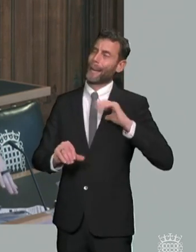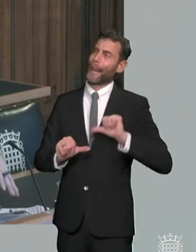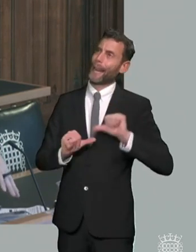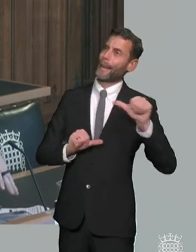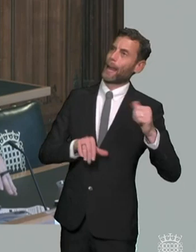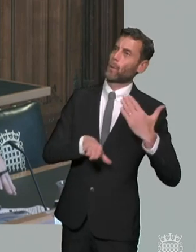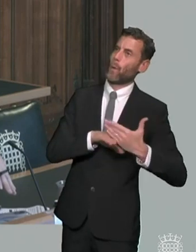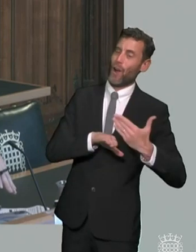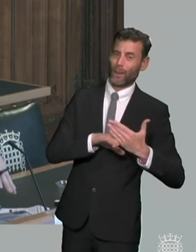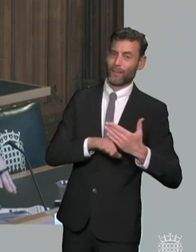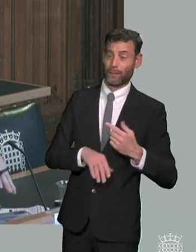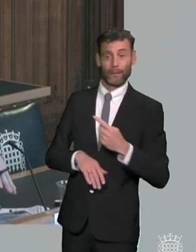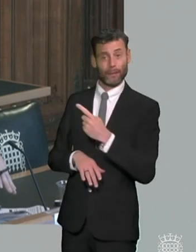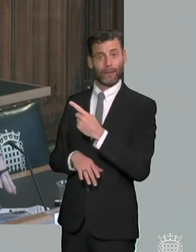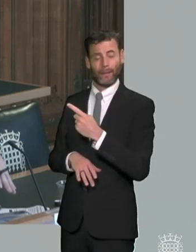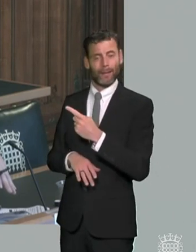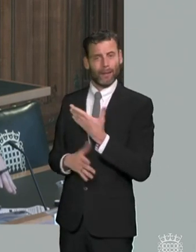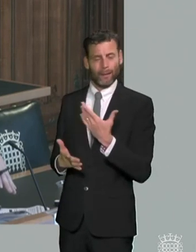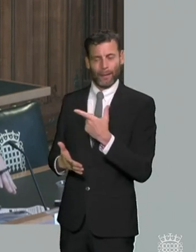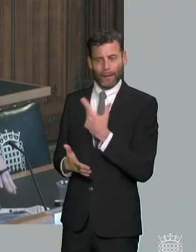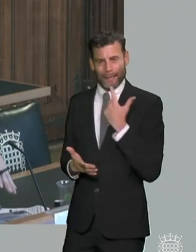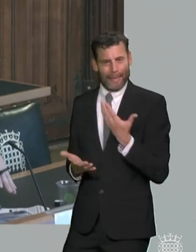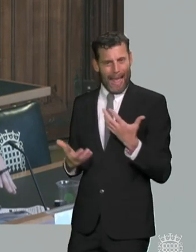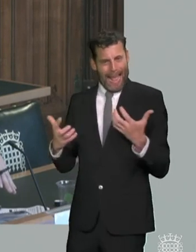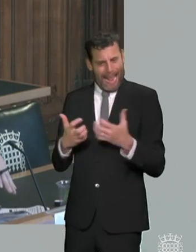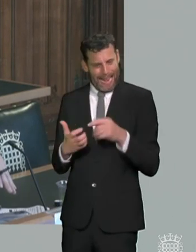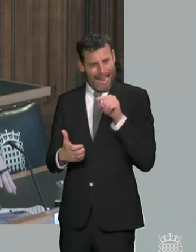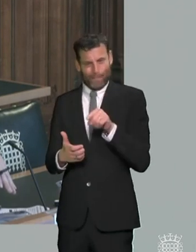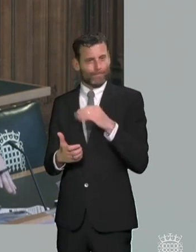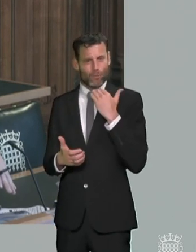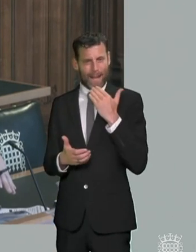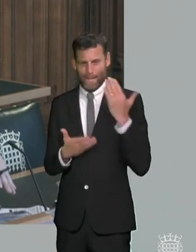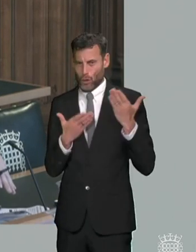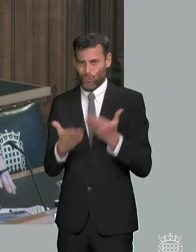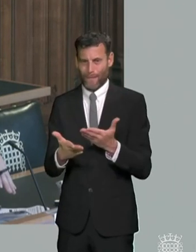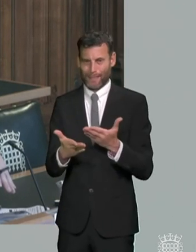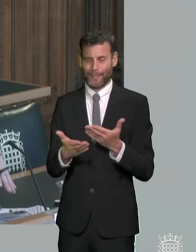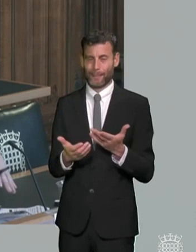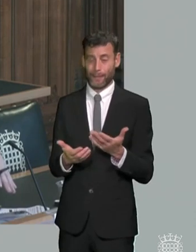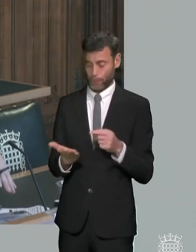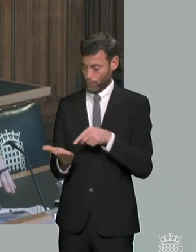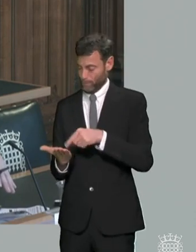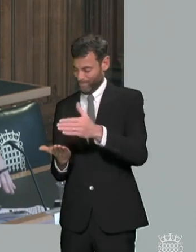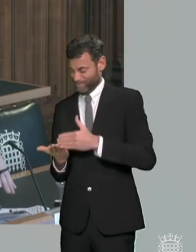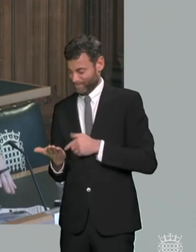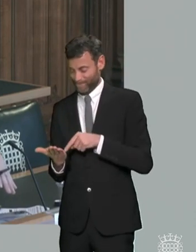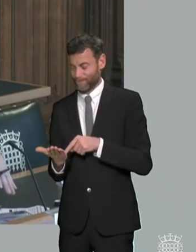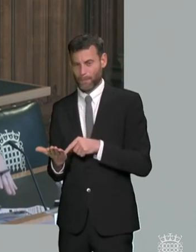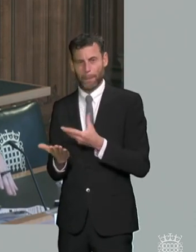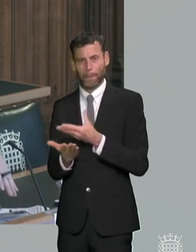just touched upon some of the shortcomings of the status quo and how it wasn't really mentioned perhaps as much as we would have liked in the green paper